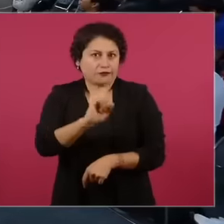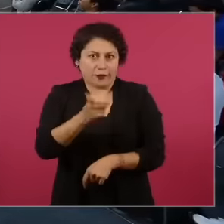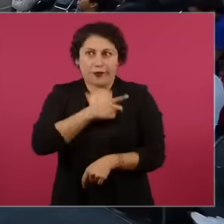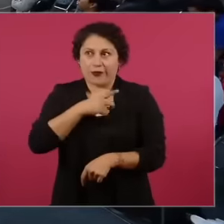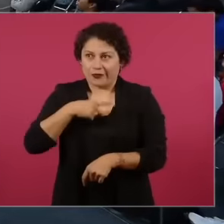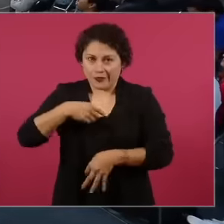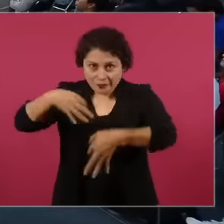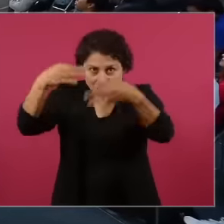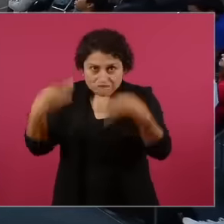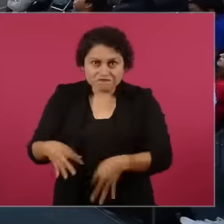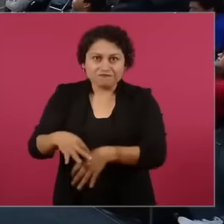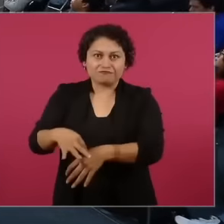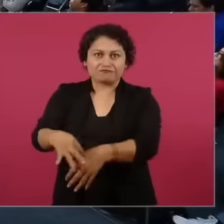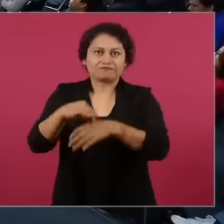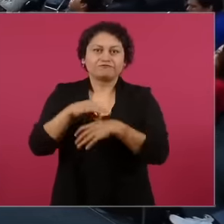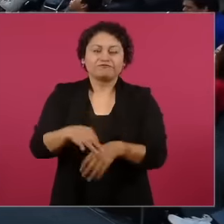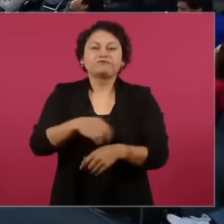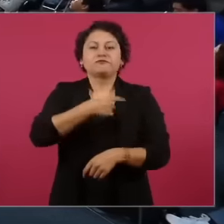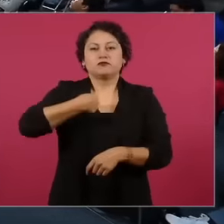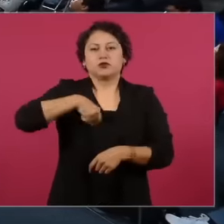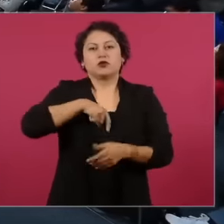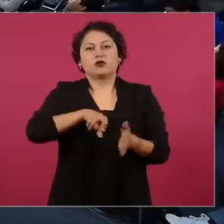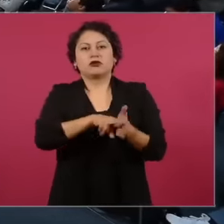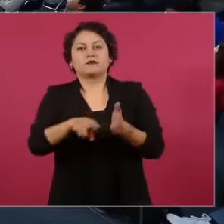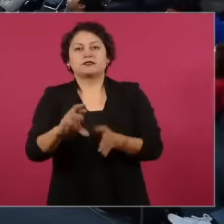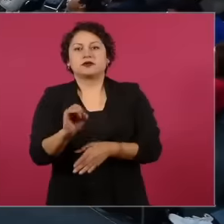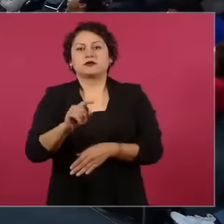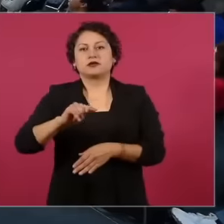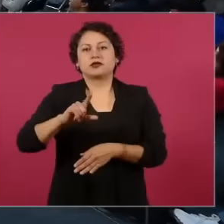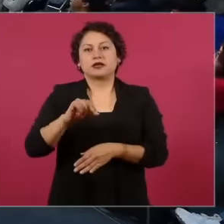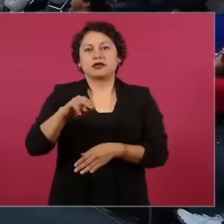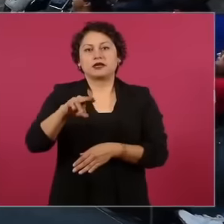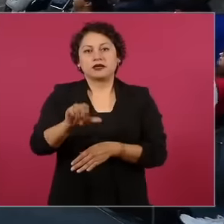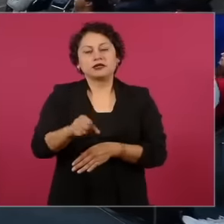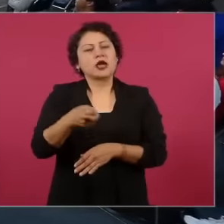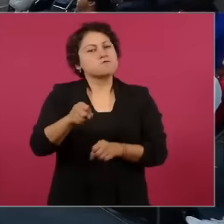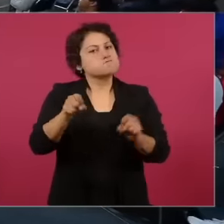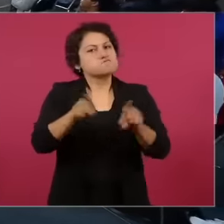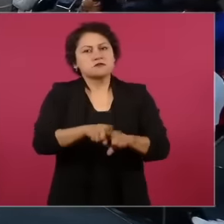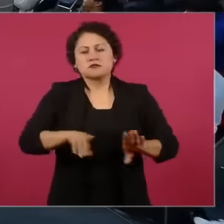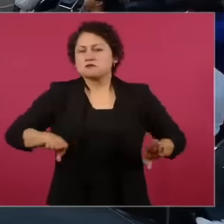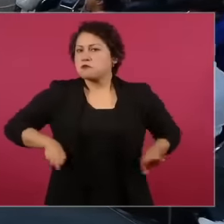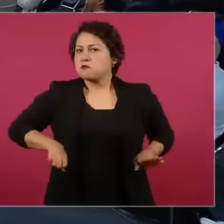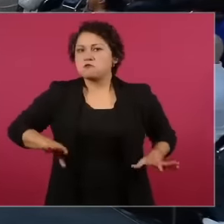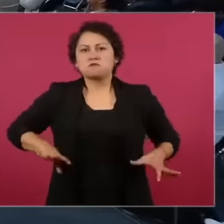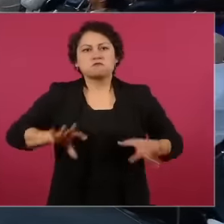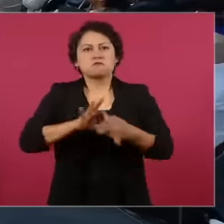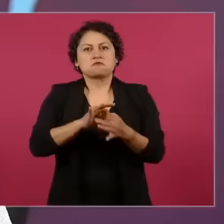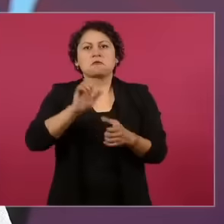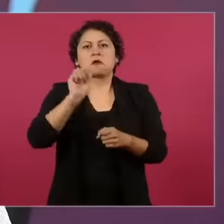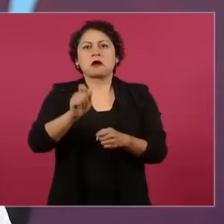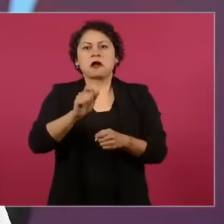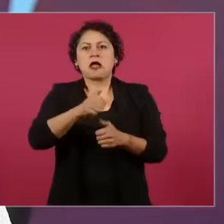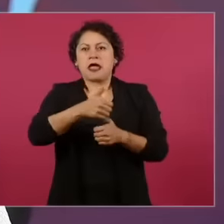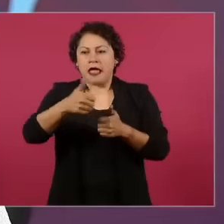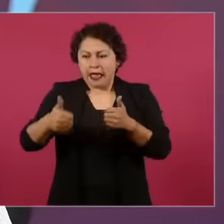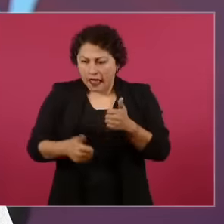need to listen from below, the meaning of this is very valuable for Understanding the route that